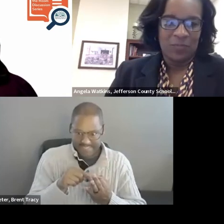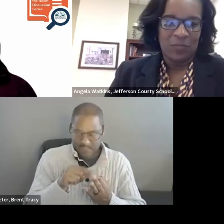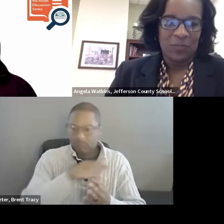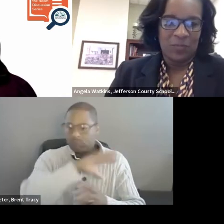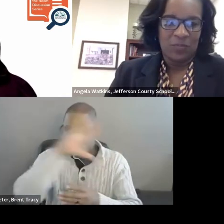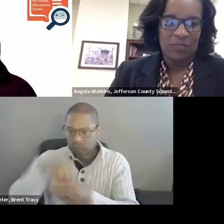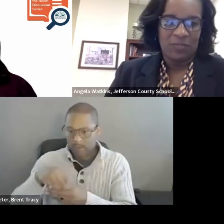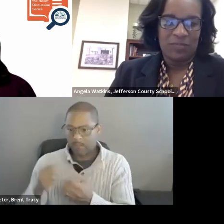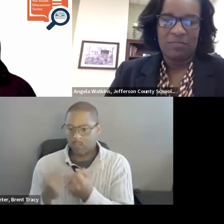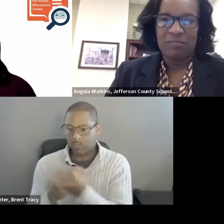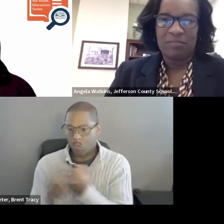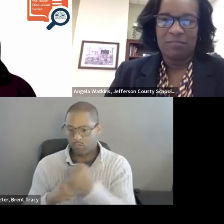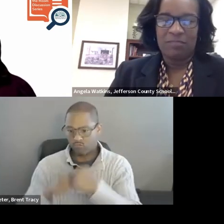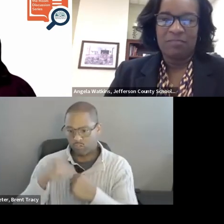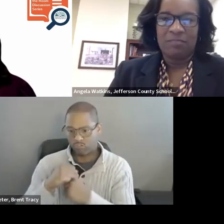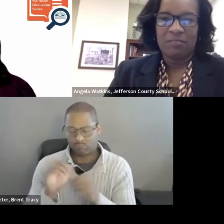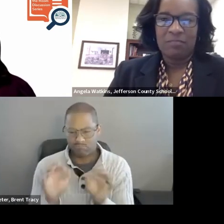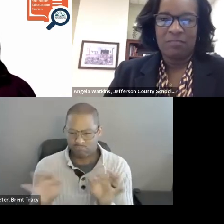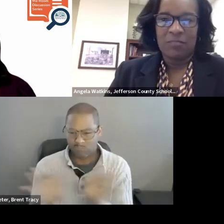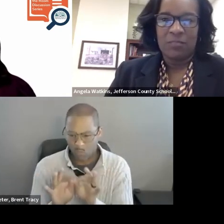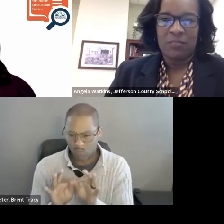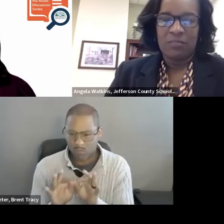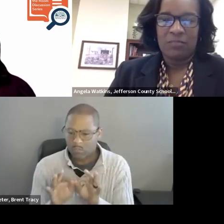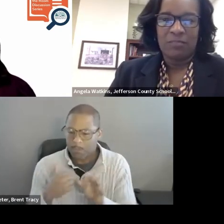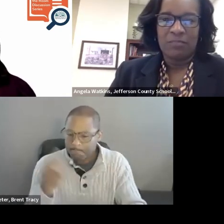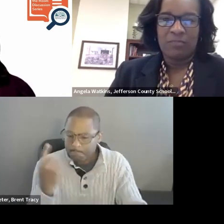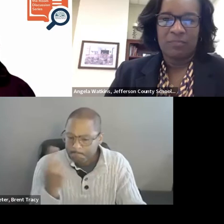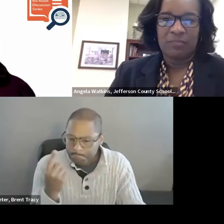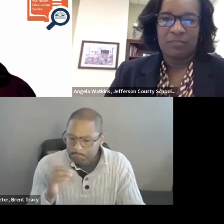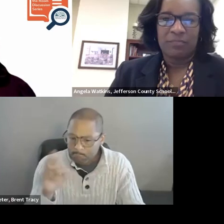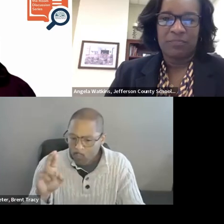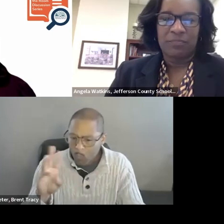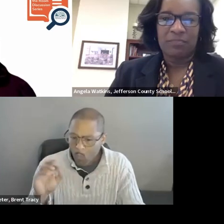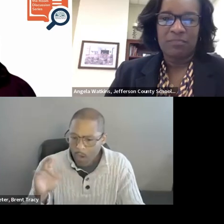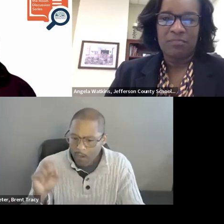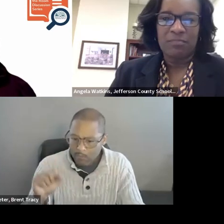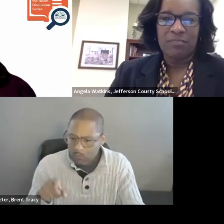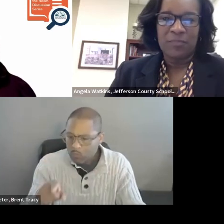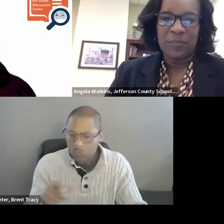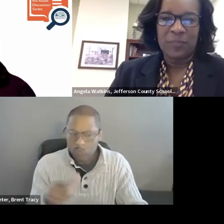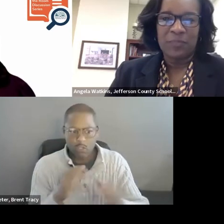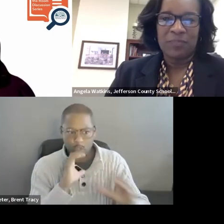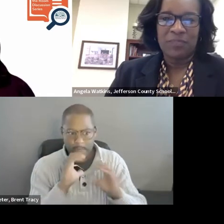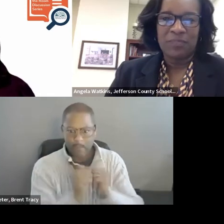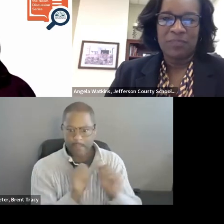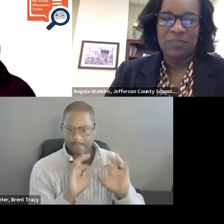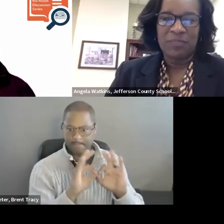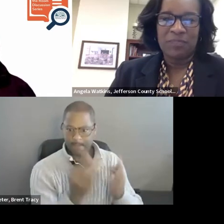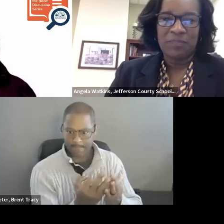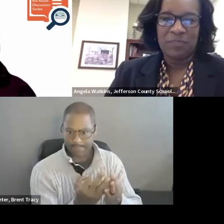For you locally, how do you communicate with families about the purpose of Instructional Coaching? Or the role of the coach?